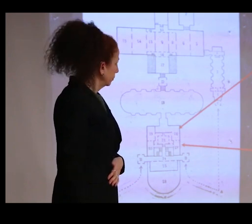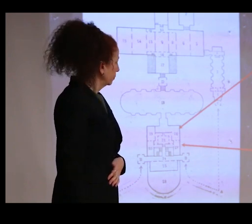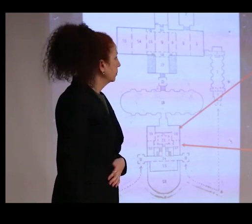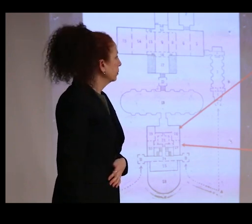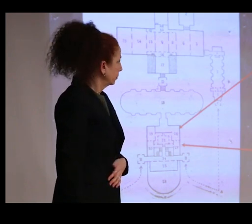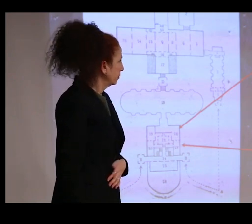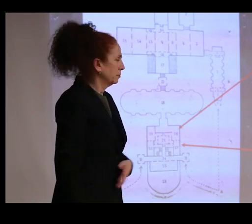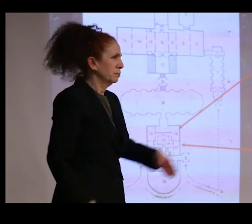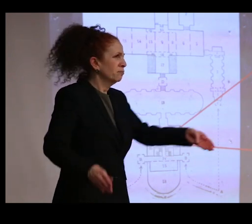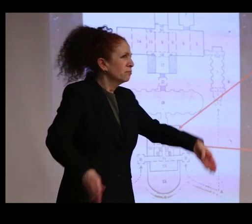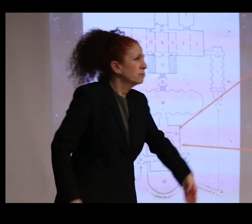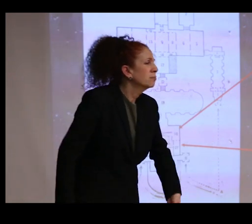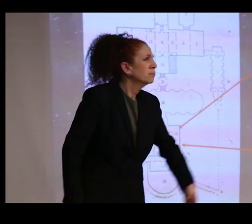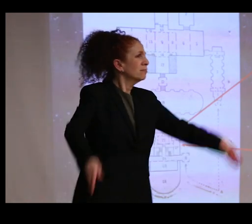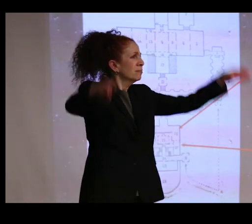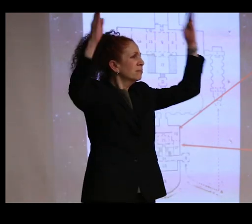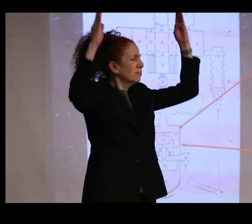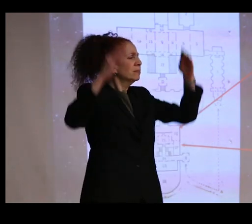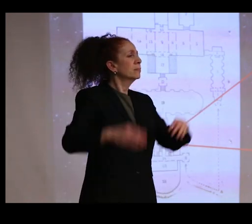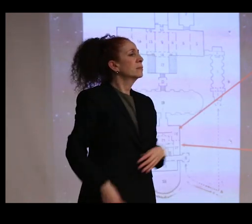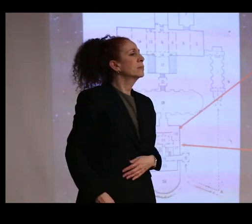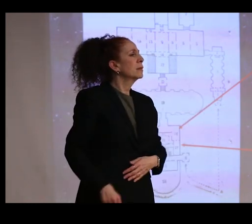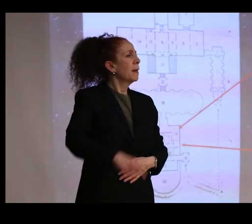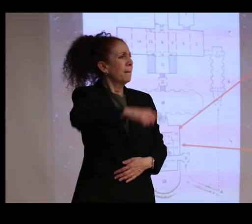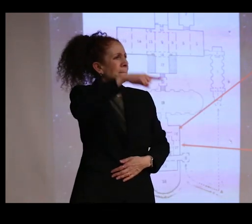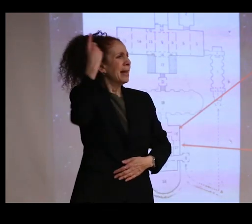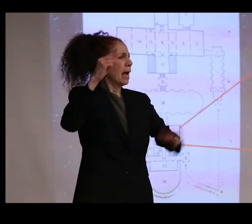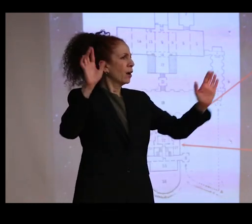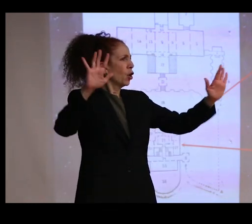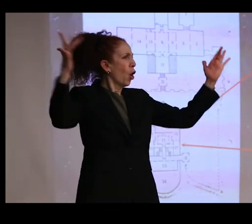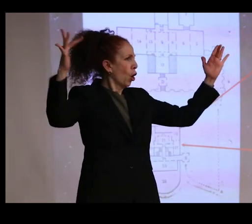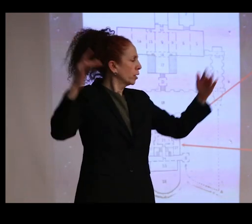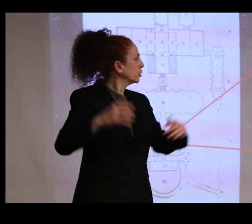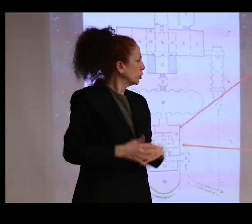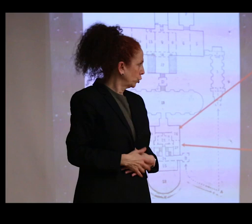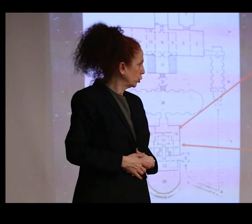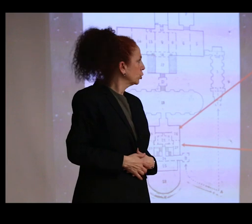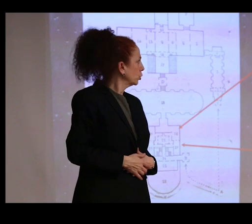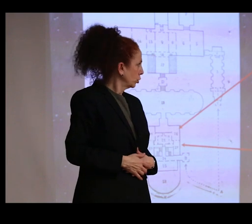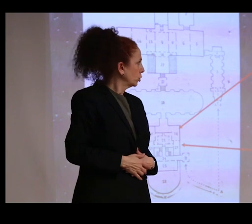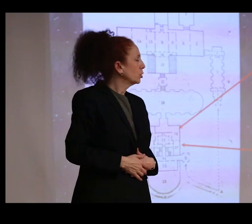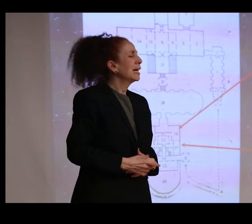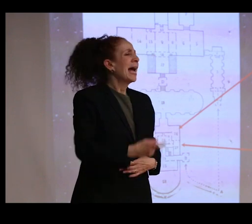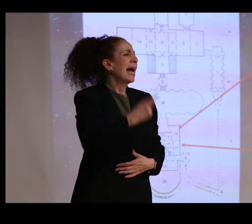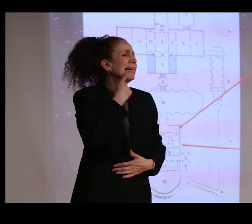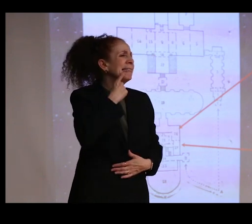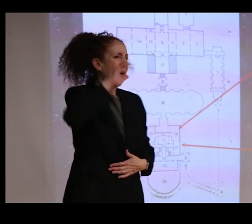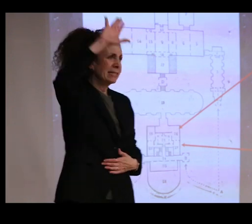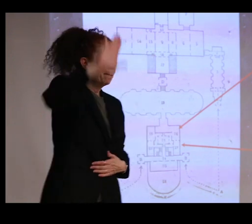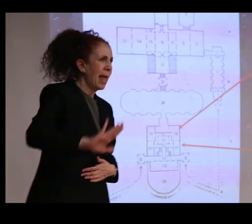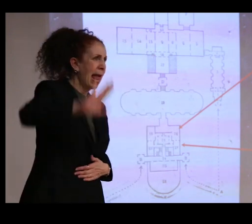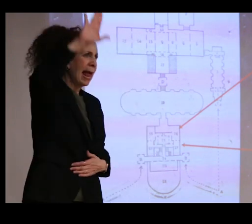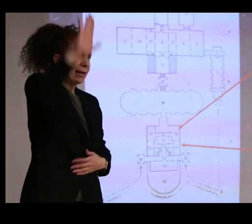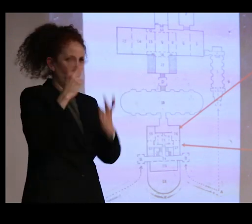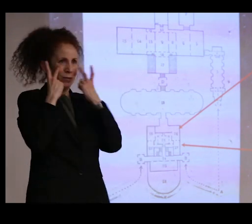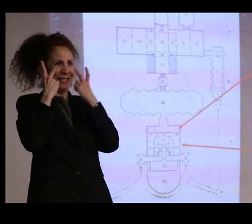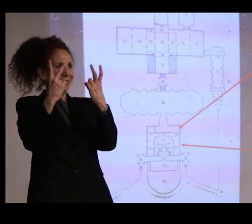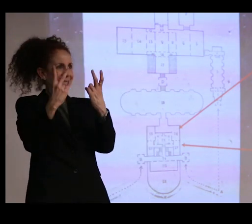in height, coated in gleaming black varnish, and with cases that had large glass panes so that the images could be seen up close.